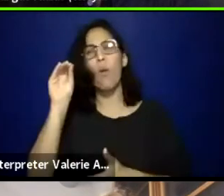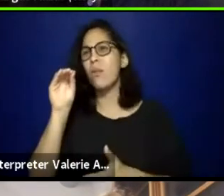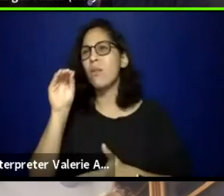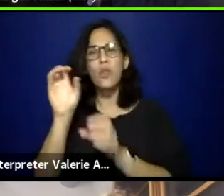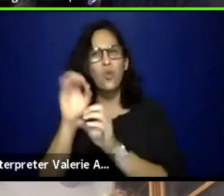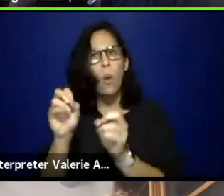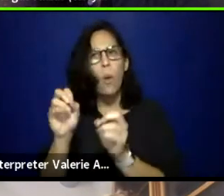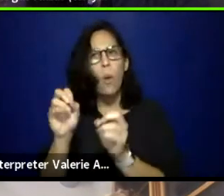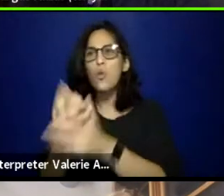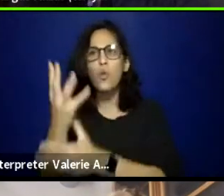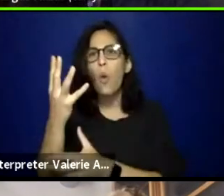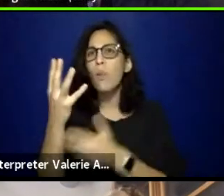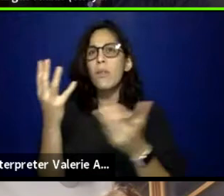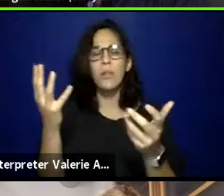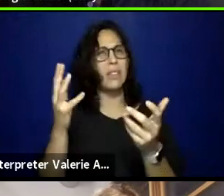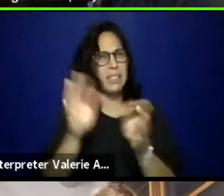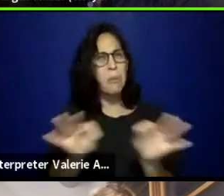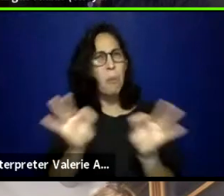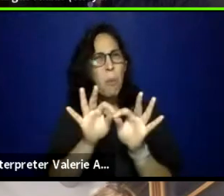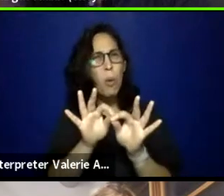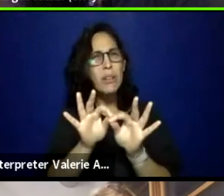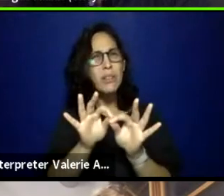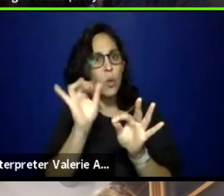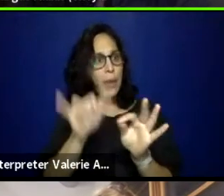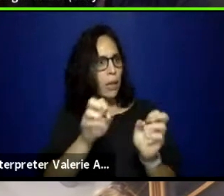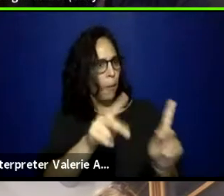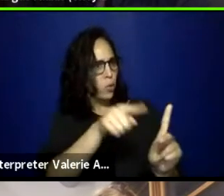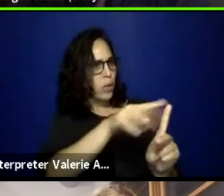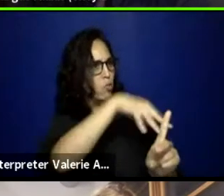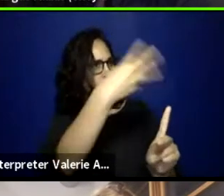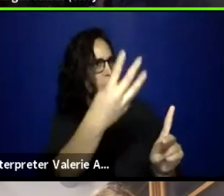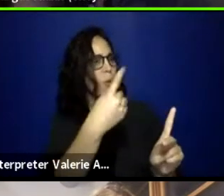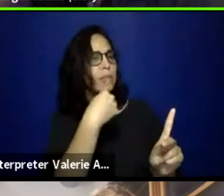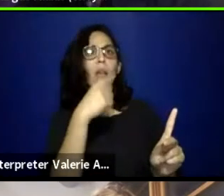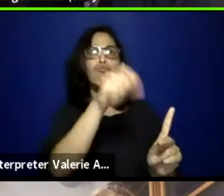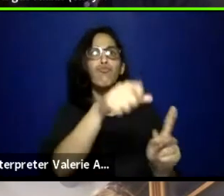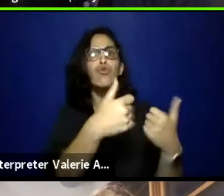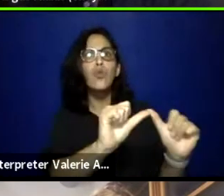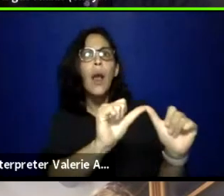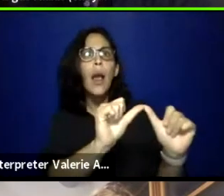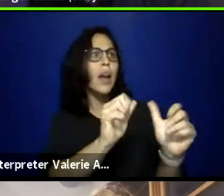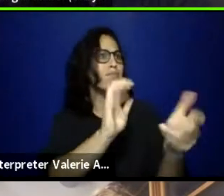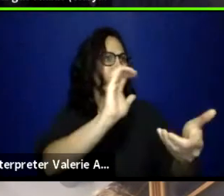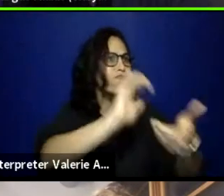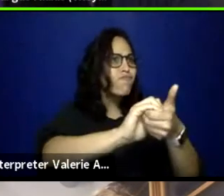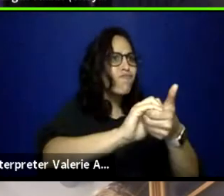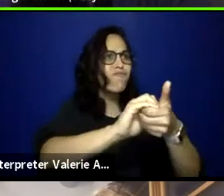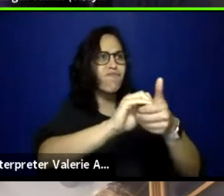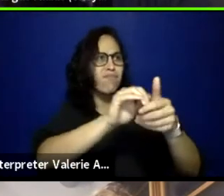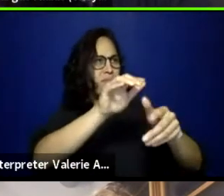The rainbows are the ones who say, let's try it, let's experiment, this is something new that's innovative,